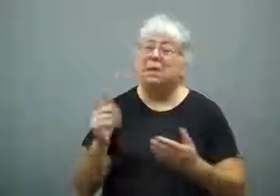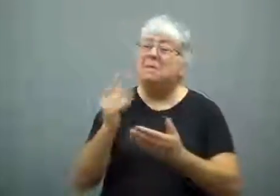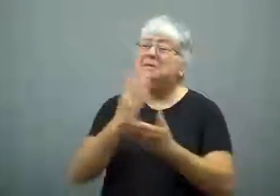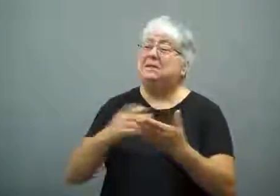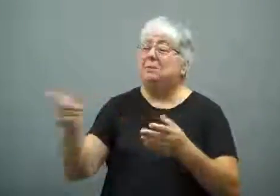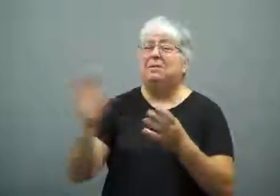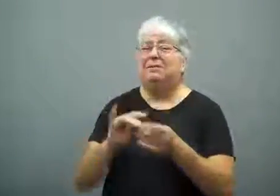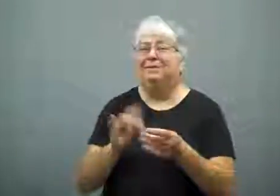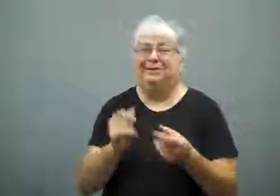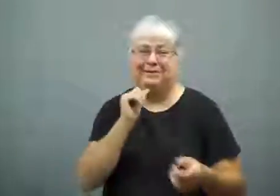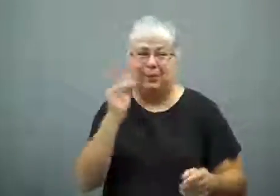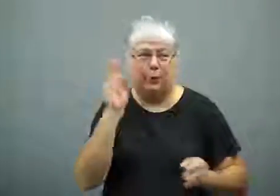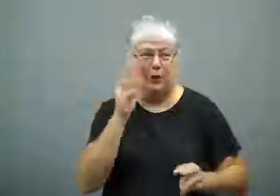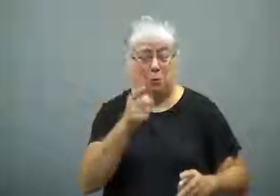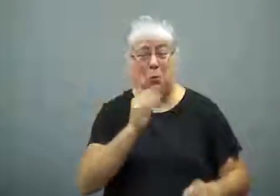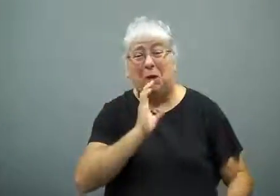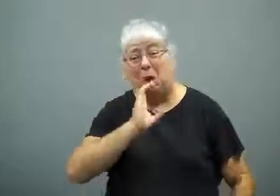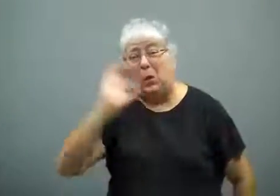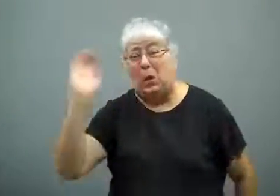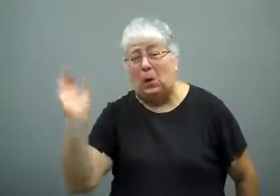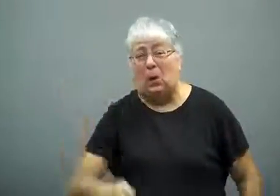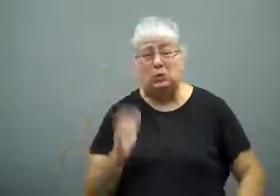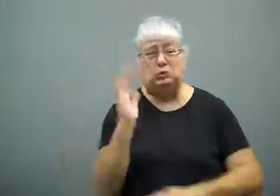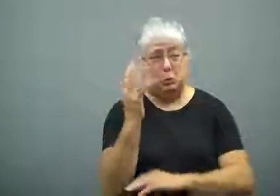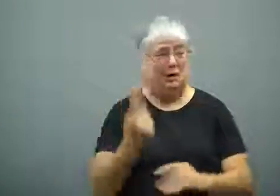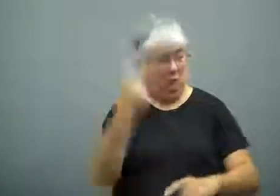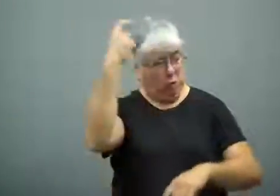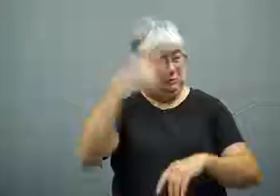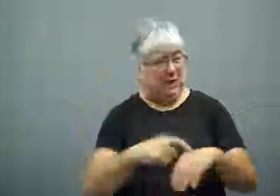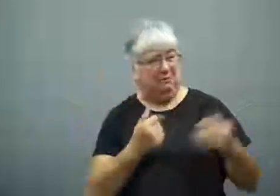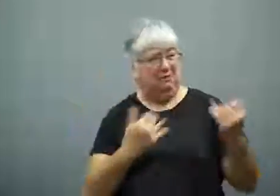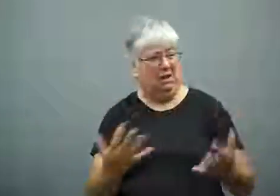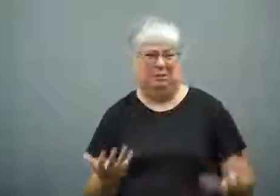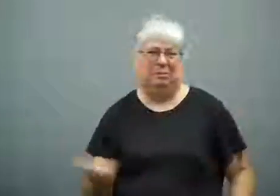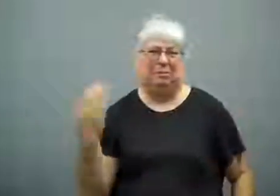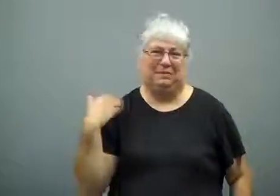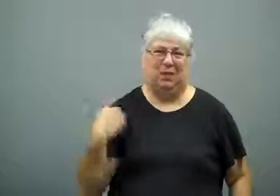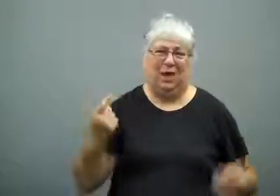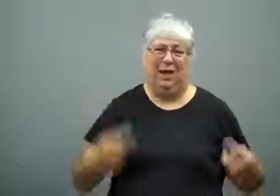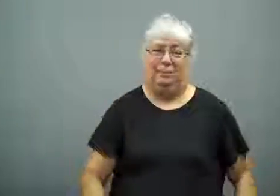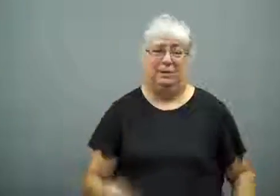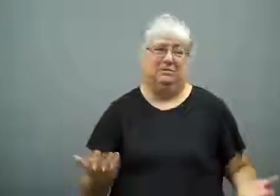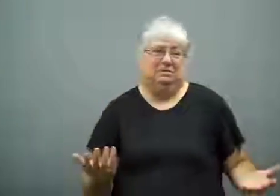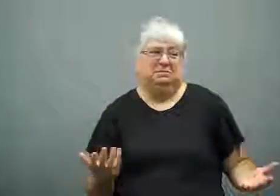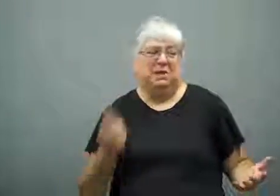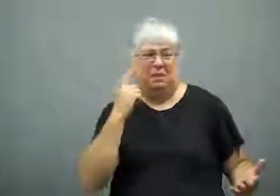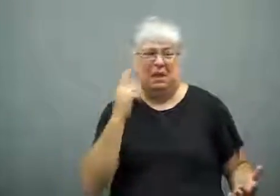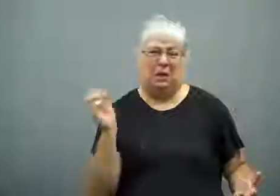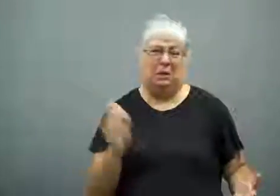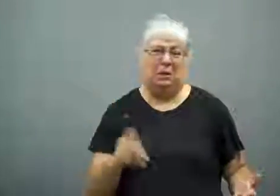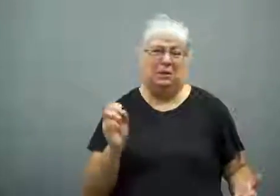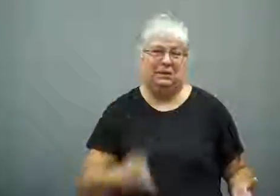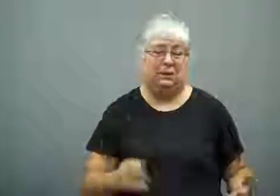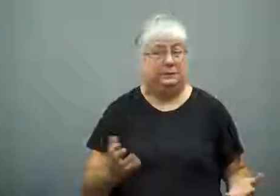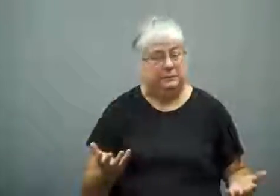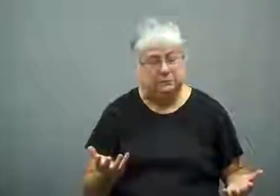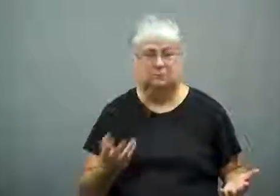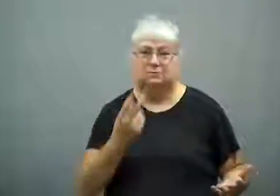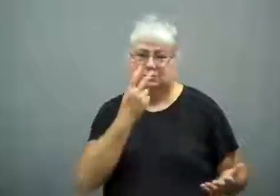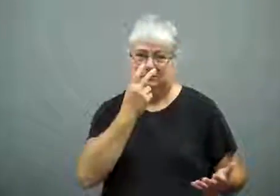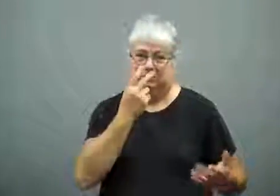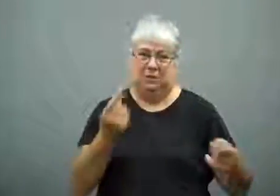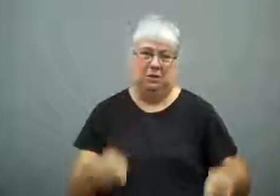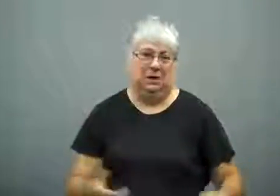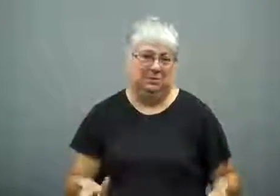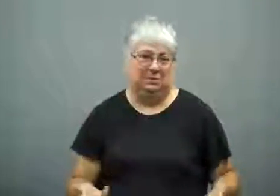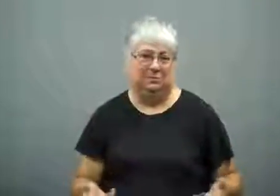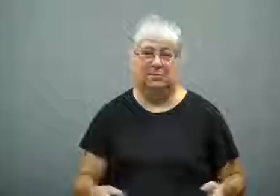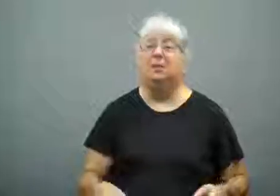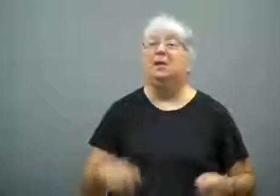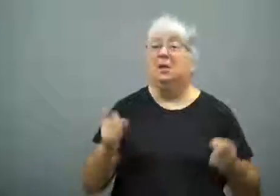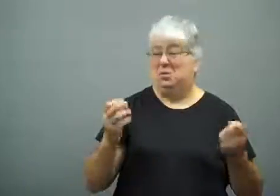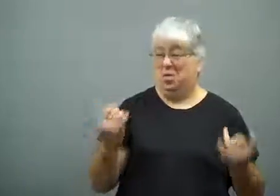Some say not to be concerned. The trees are old and this isn't their first fire.